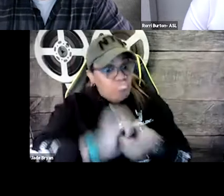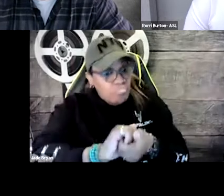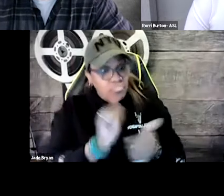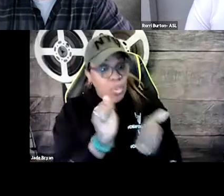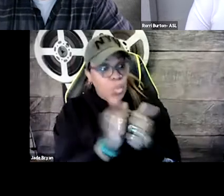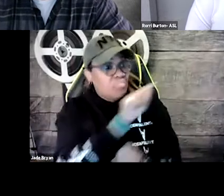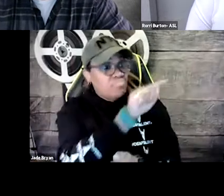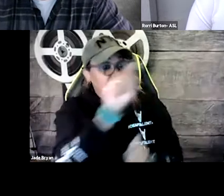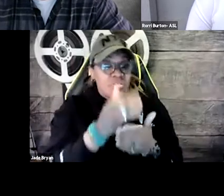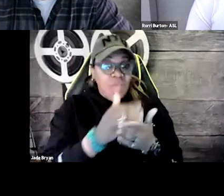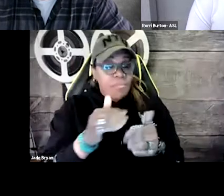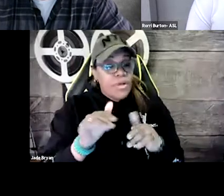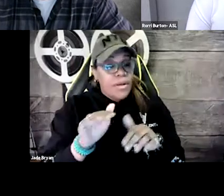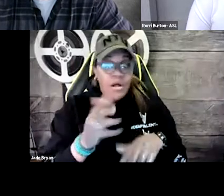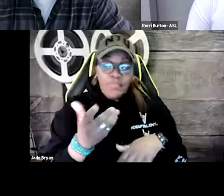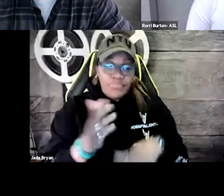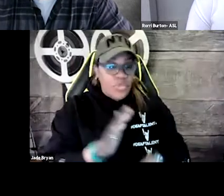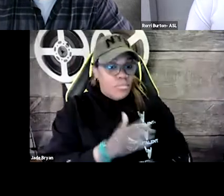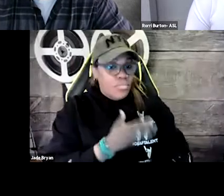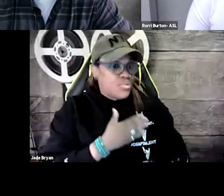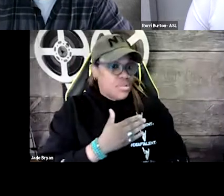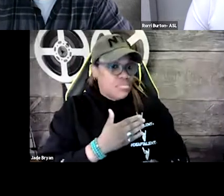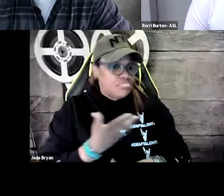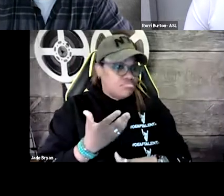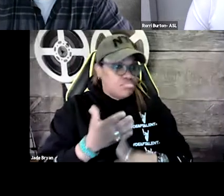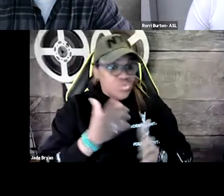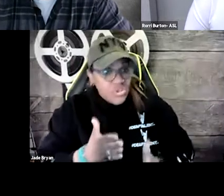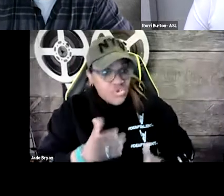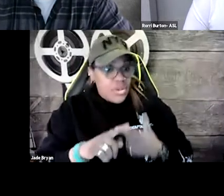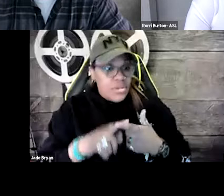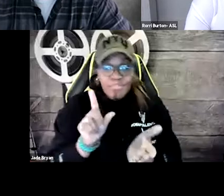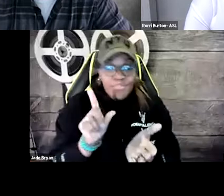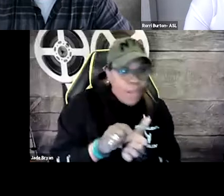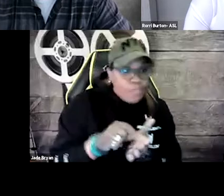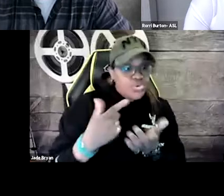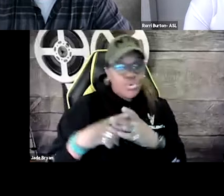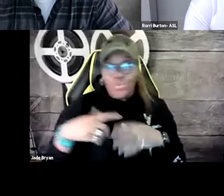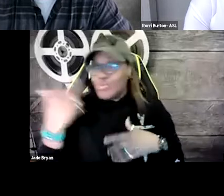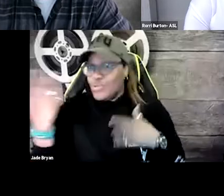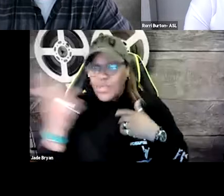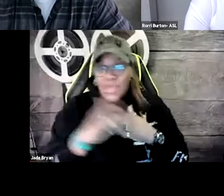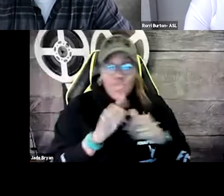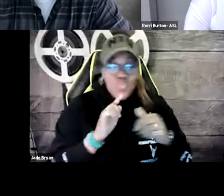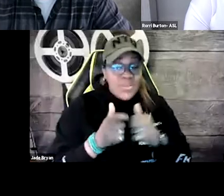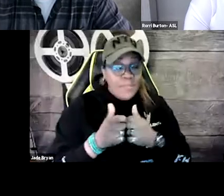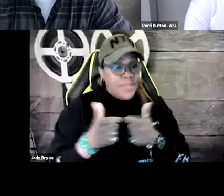It will help to feel like, hey, we're in partnership with what's going on. This music that's happening is not just